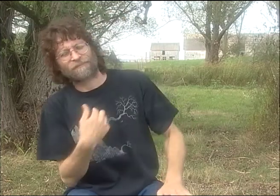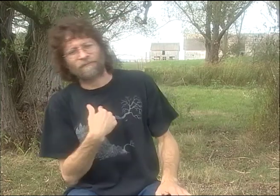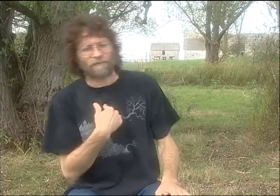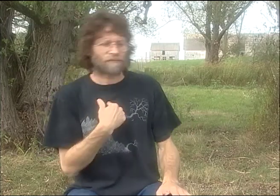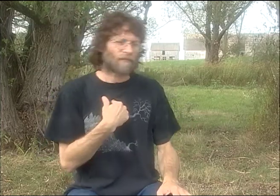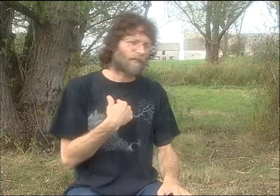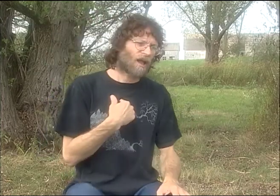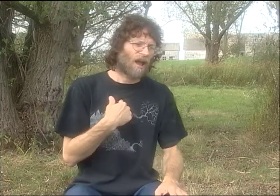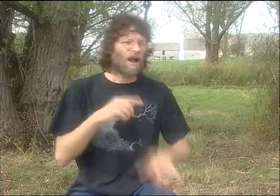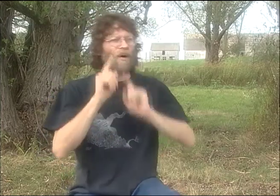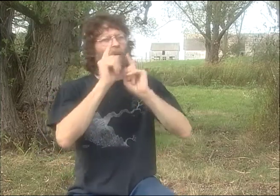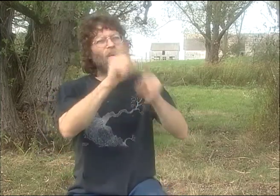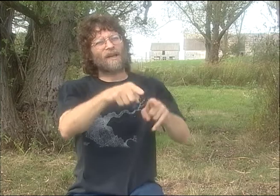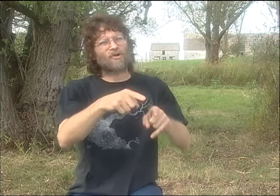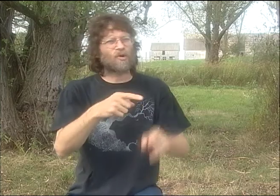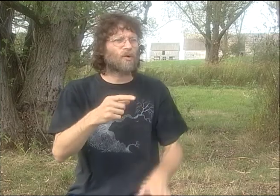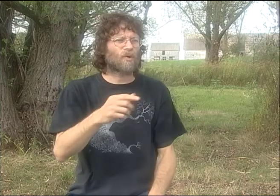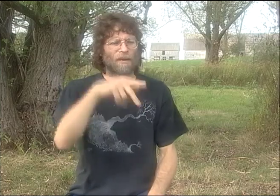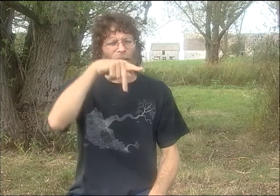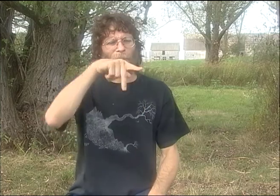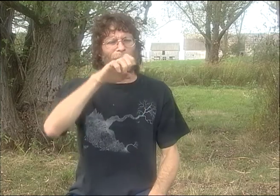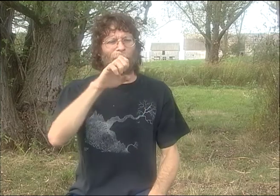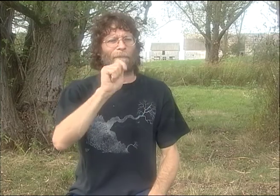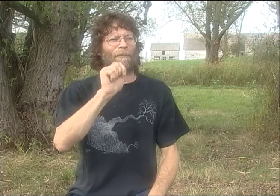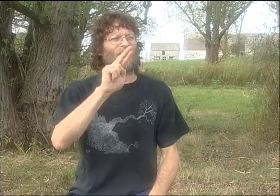SO I MADE THE ARRANGEMENTS TO GO AND MEET PETER AND ALL THIS,